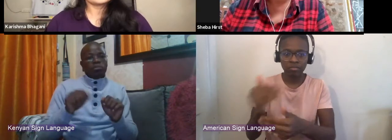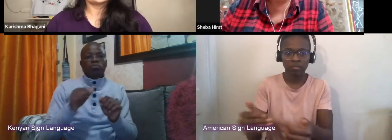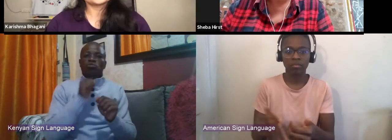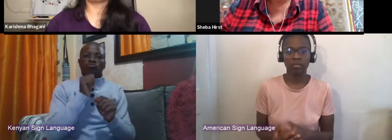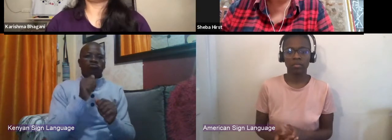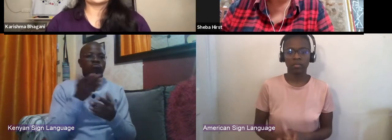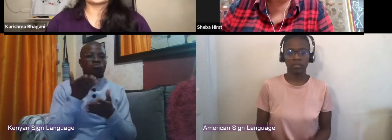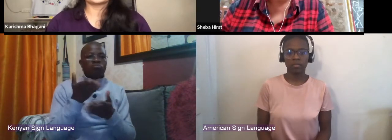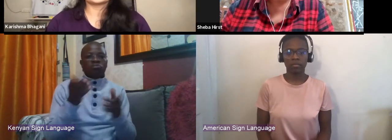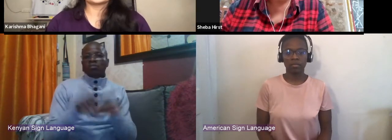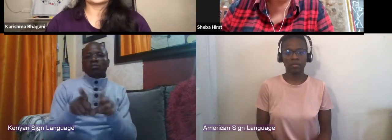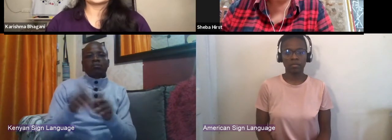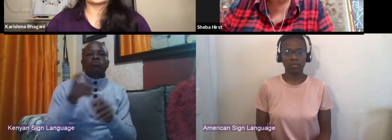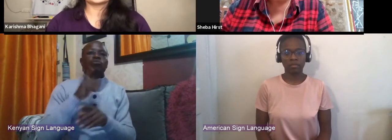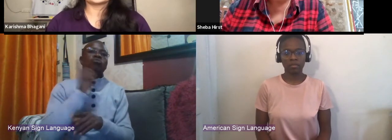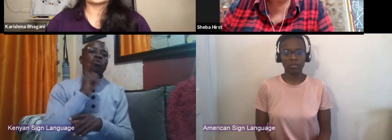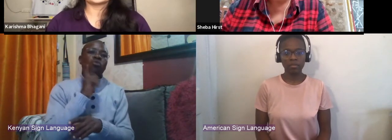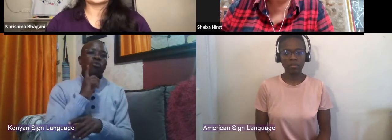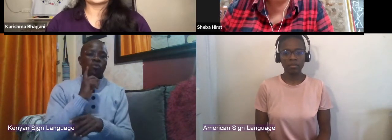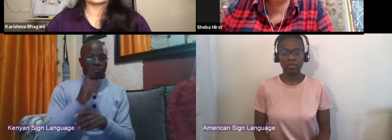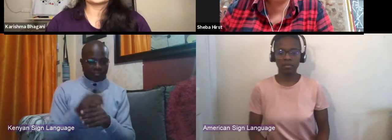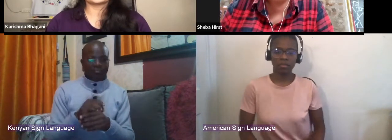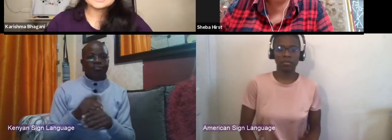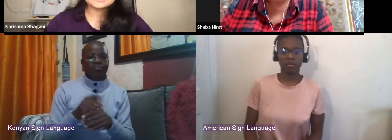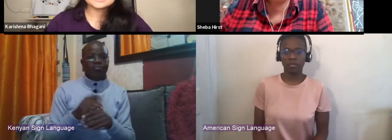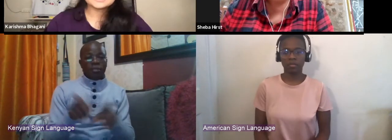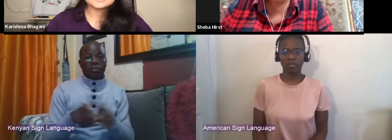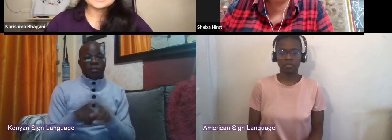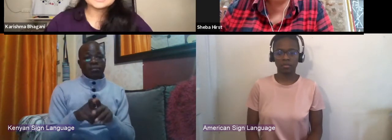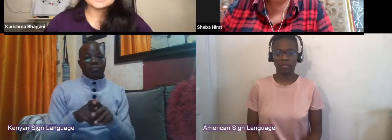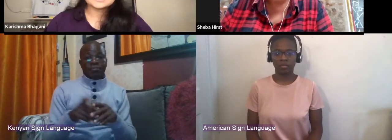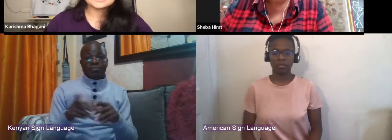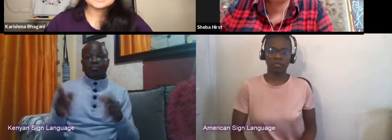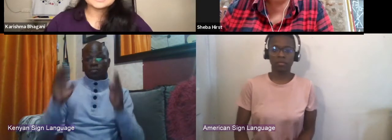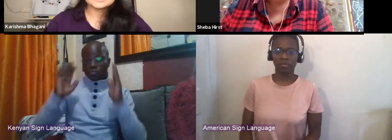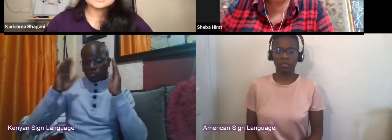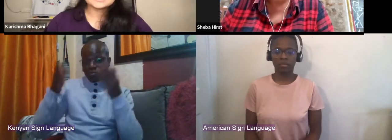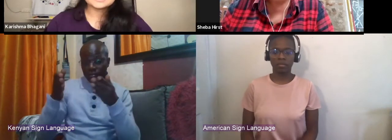And just to focus a little bit more on, and this is I guess it's more of a personal question now